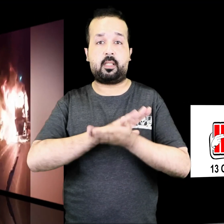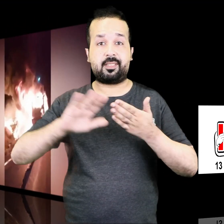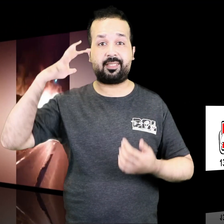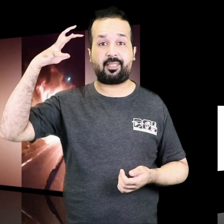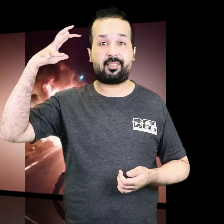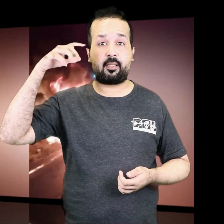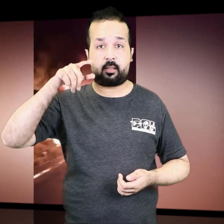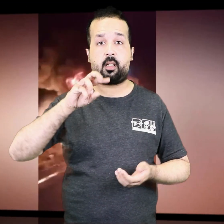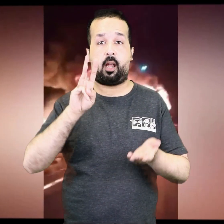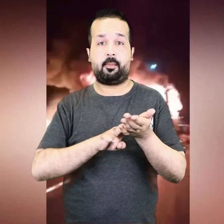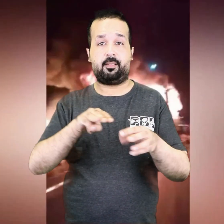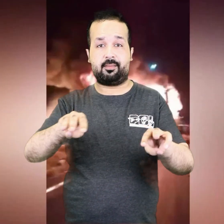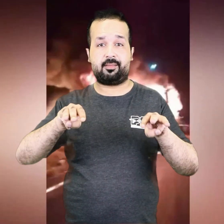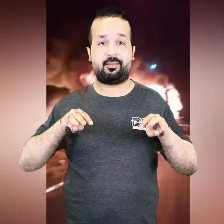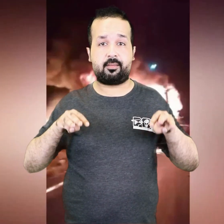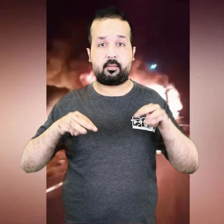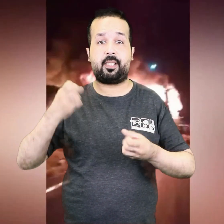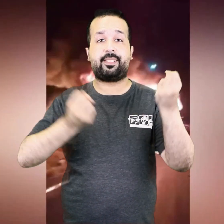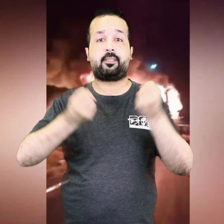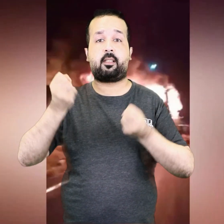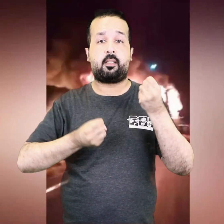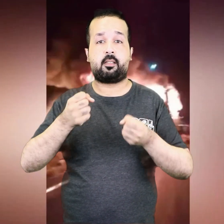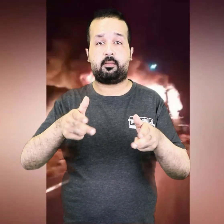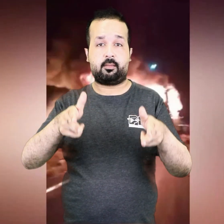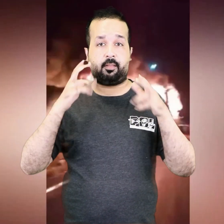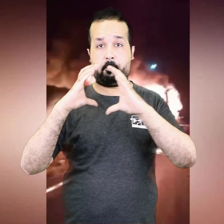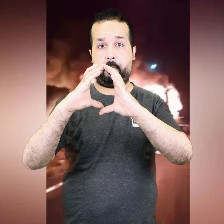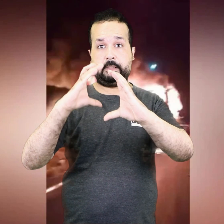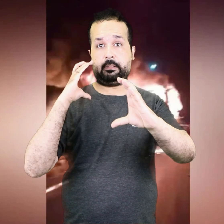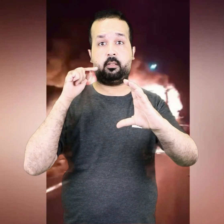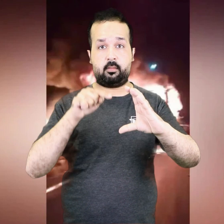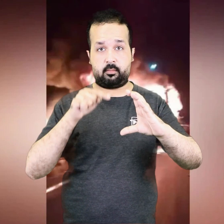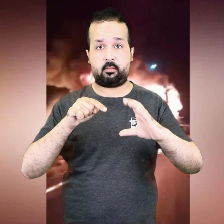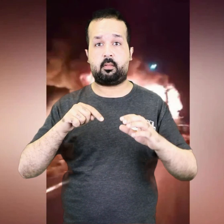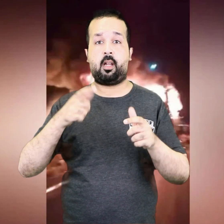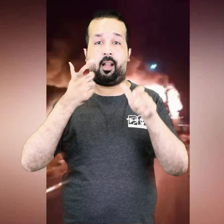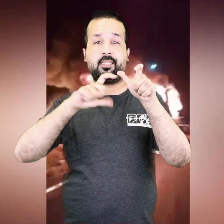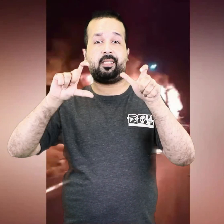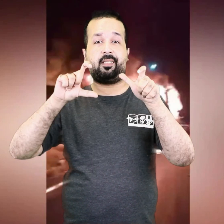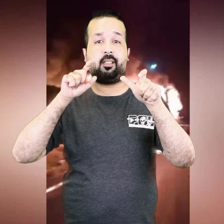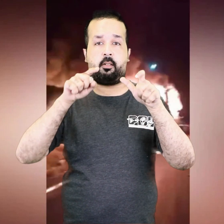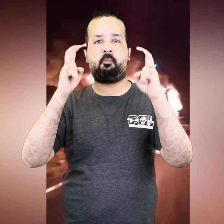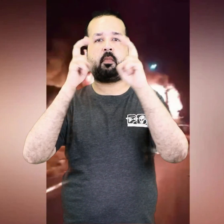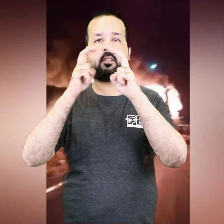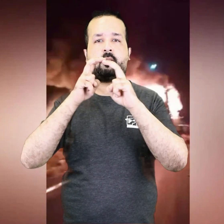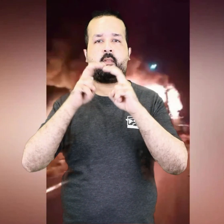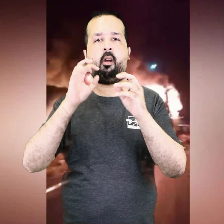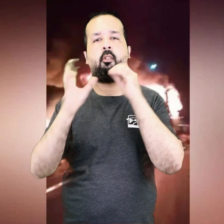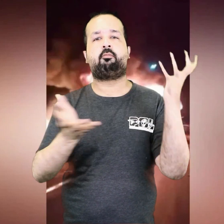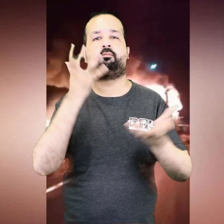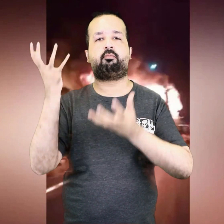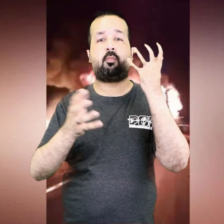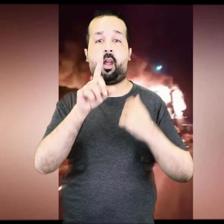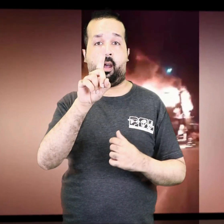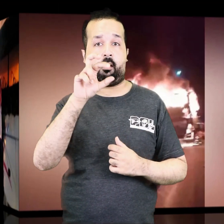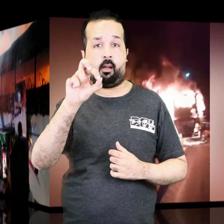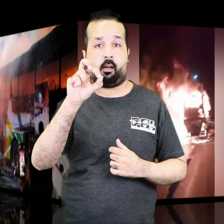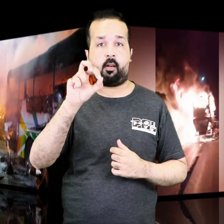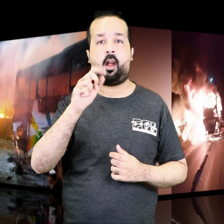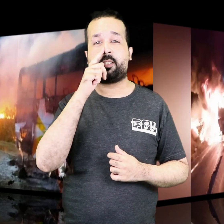18 people died due to a fire in the AC unit of a passenger bus on the Hyderabad Motorway.